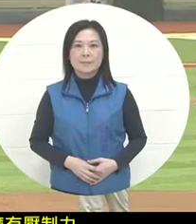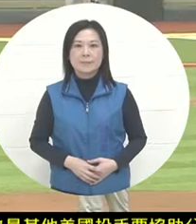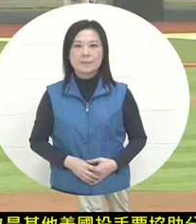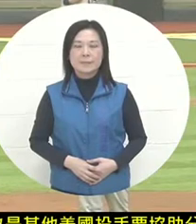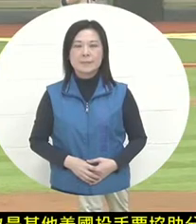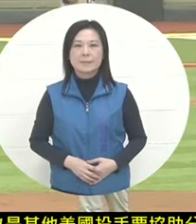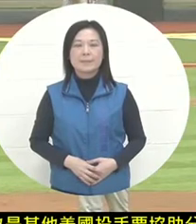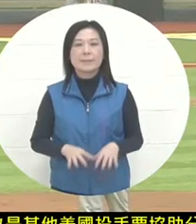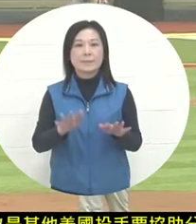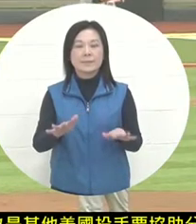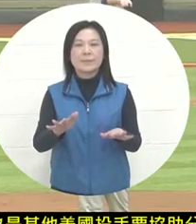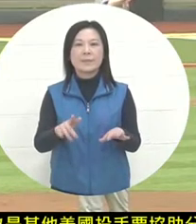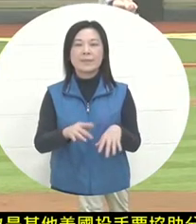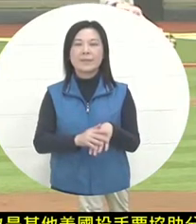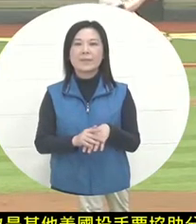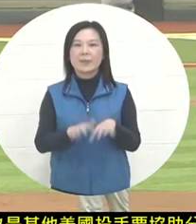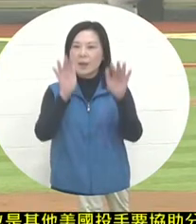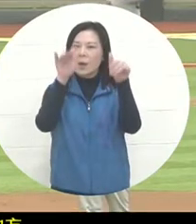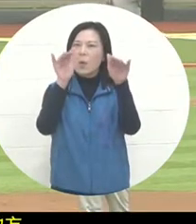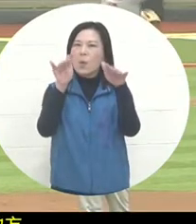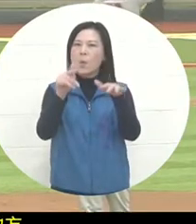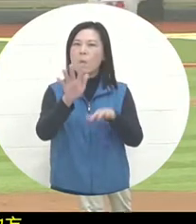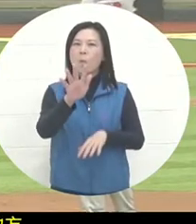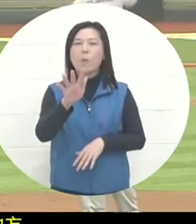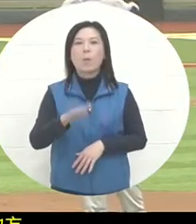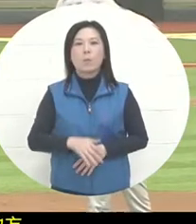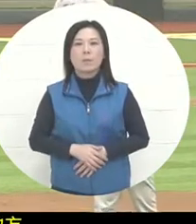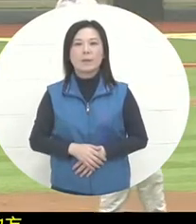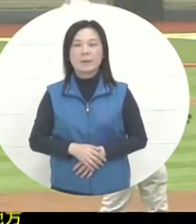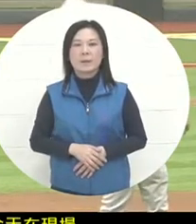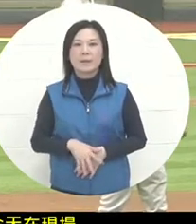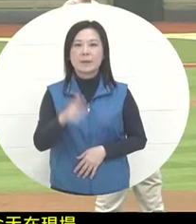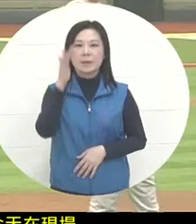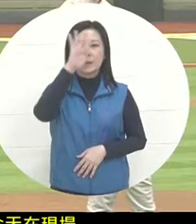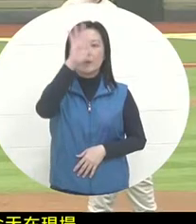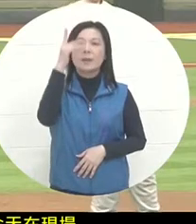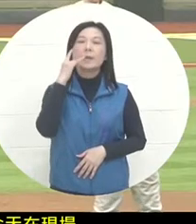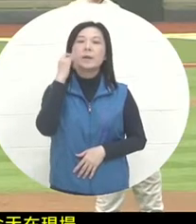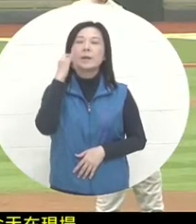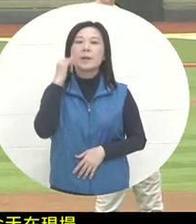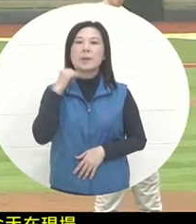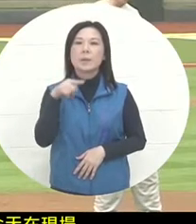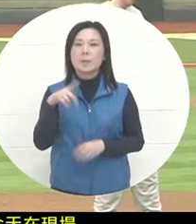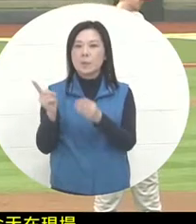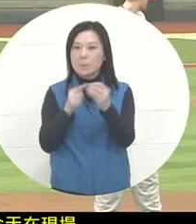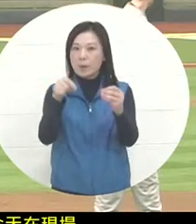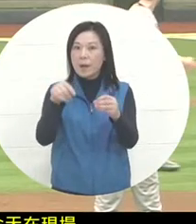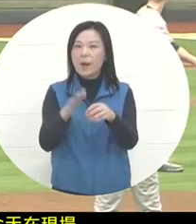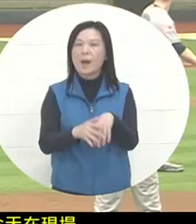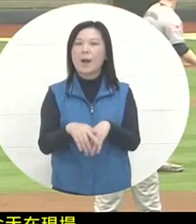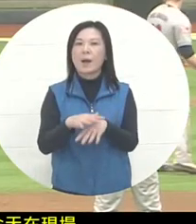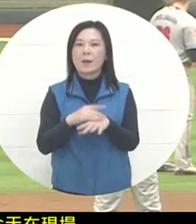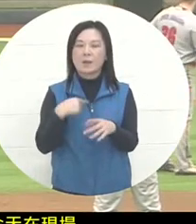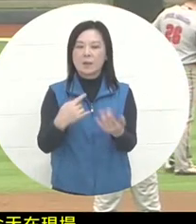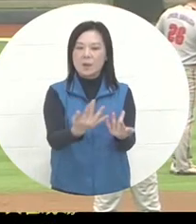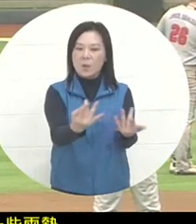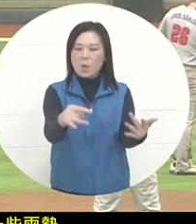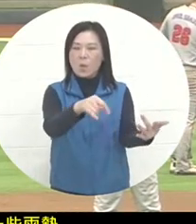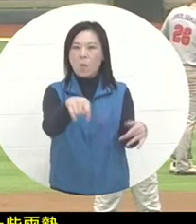. Today, there was some rain at the scene. In fact , the Tianmu Baseball Stadium A ball played on an artificial turf field may